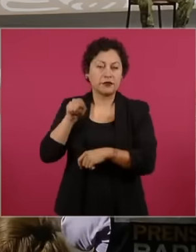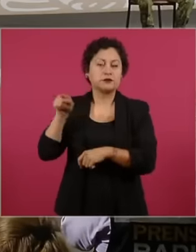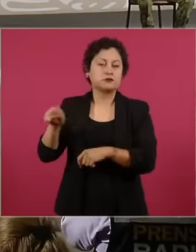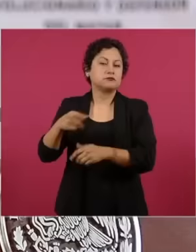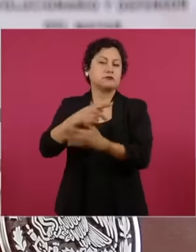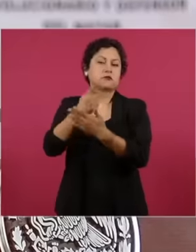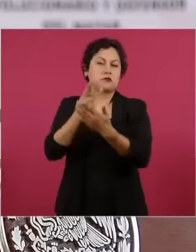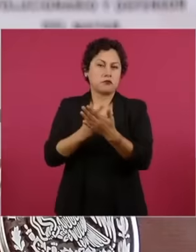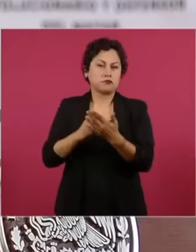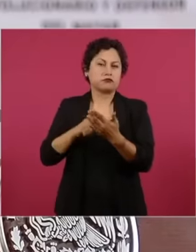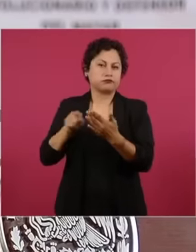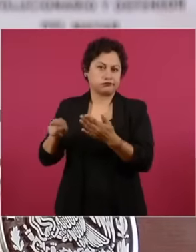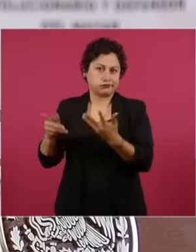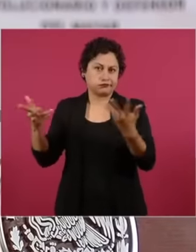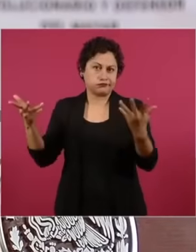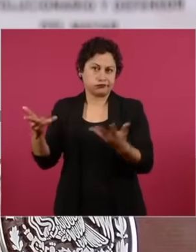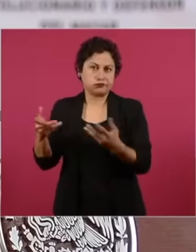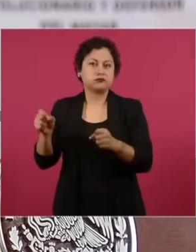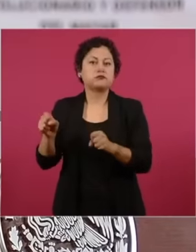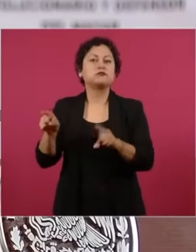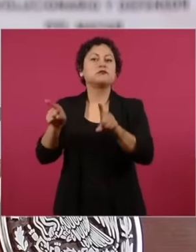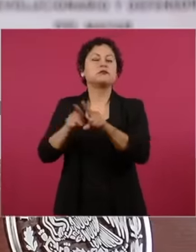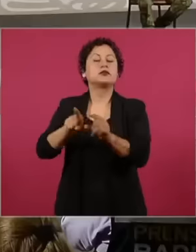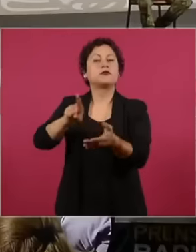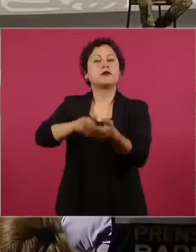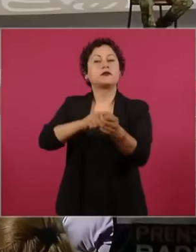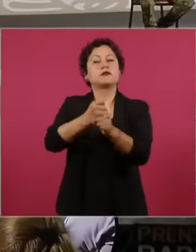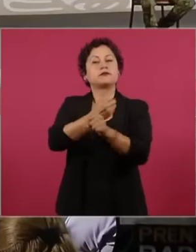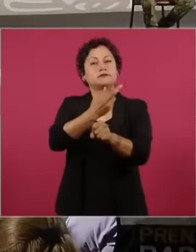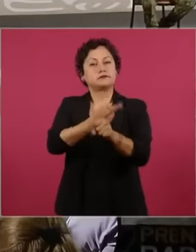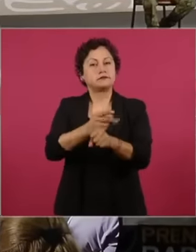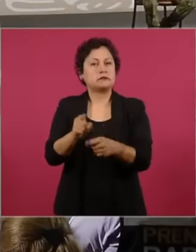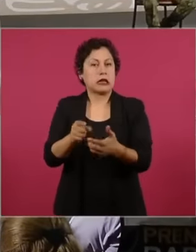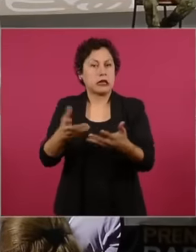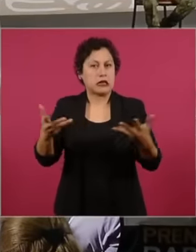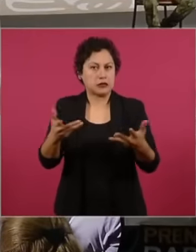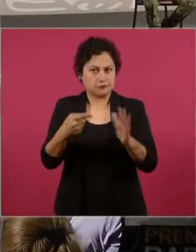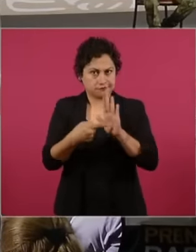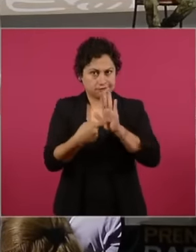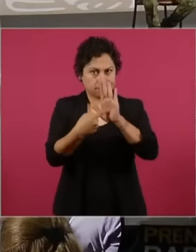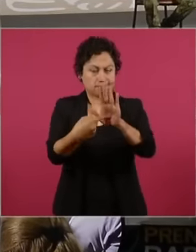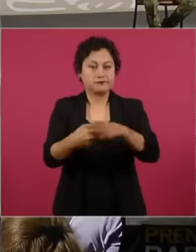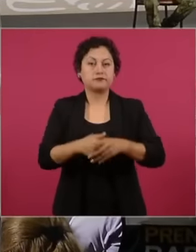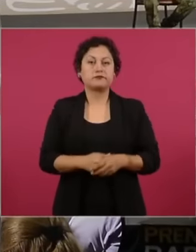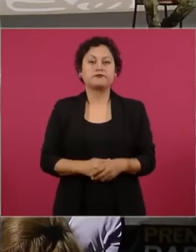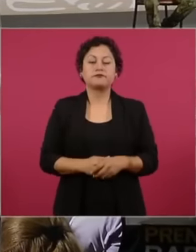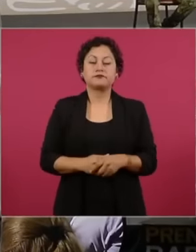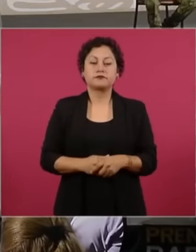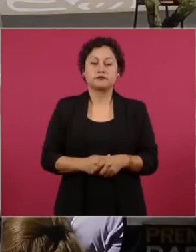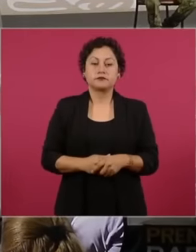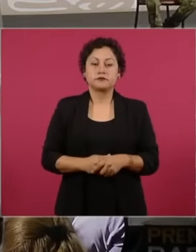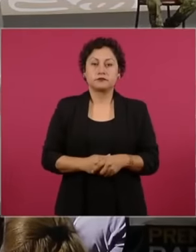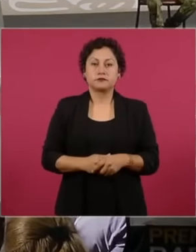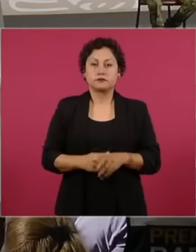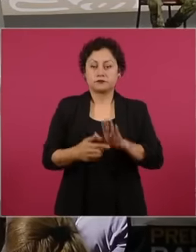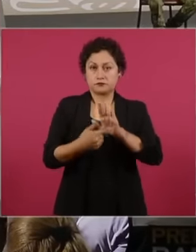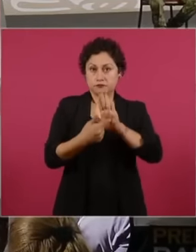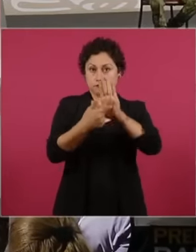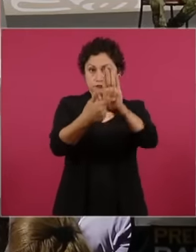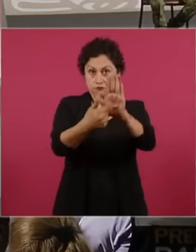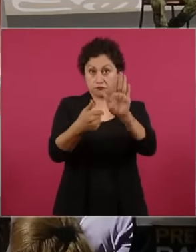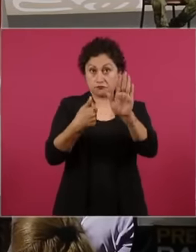the dredging in the following week, please I divided the presentation into five points that we are going